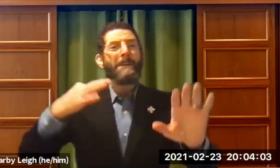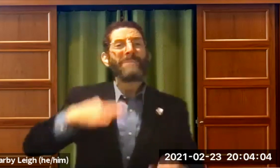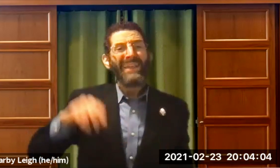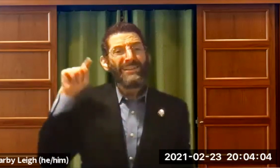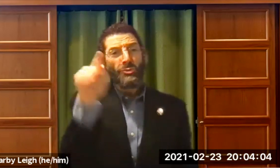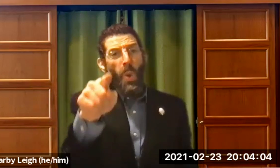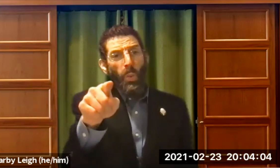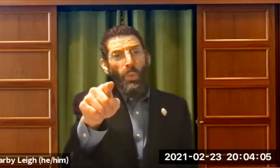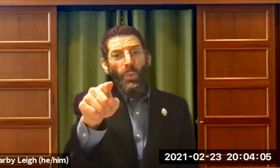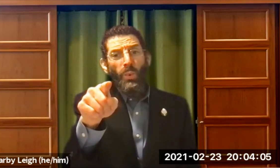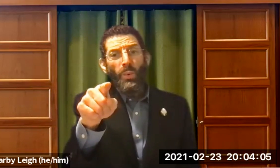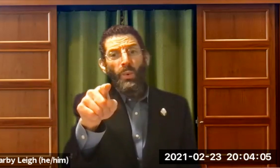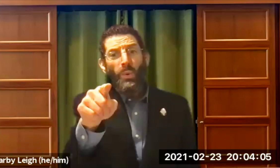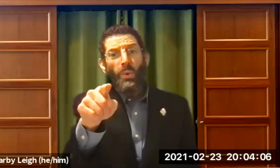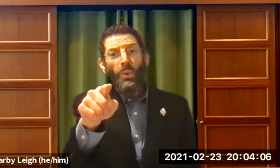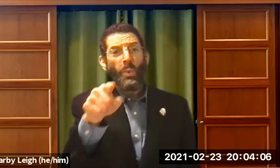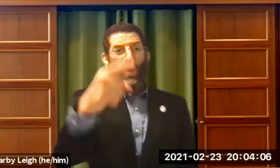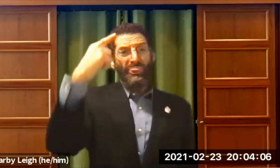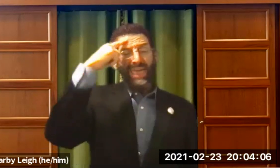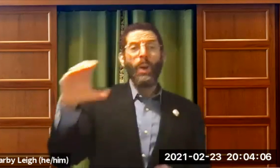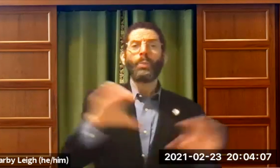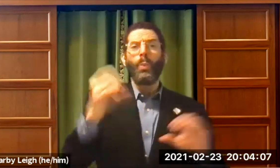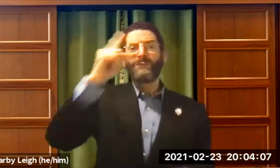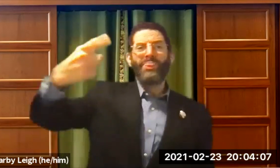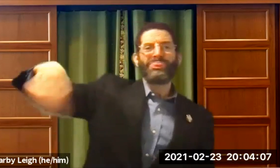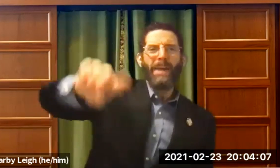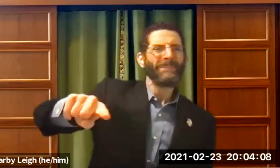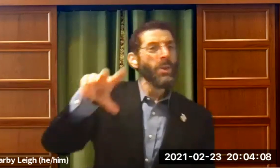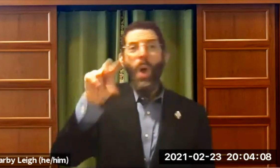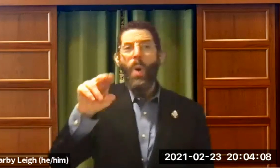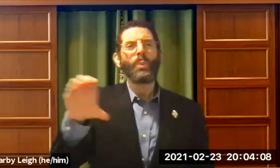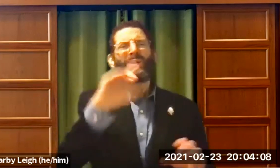No. Not just the person. The benefit is to you, the hearing people.